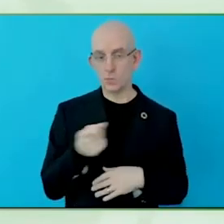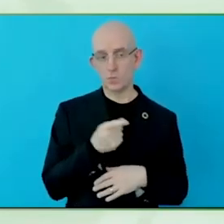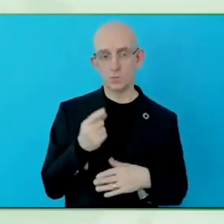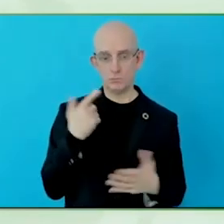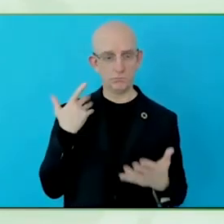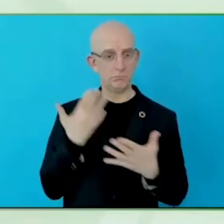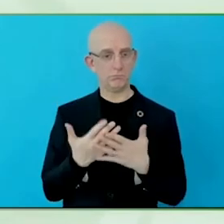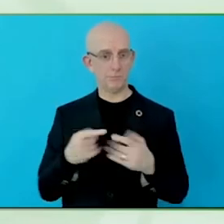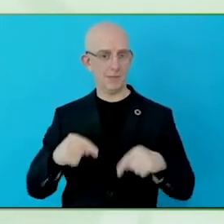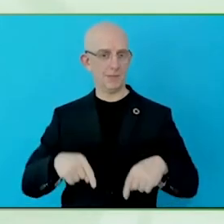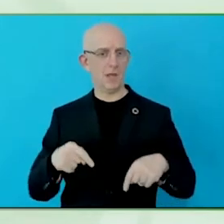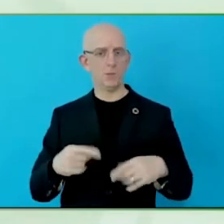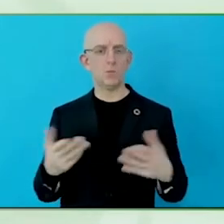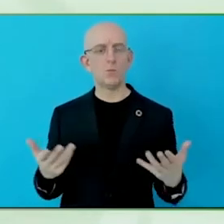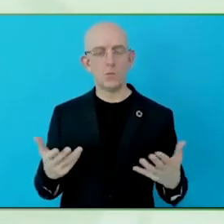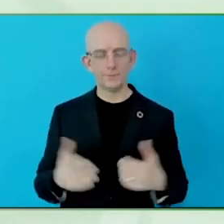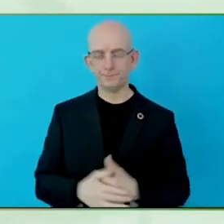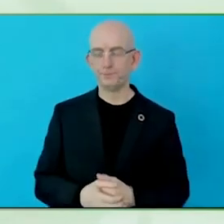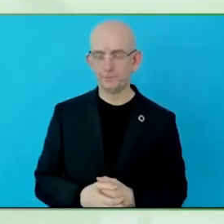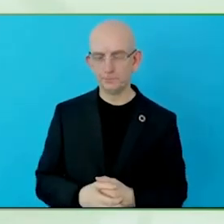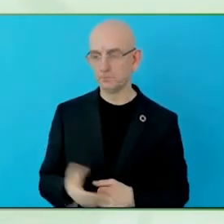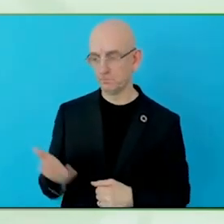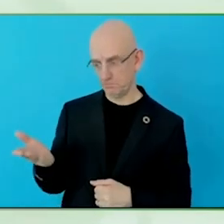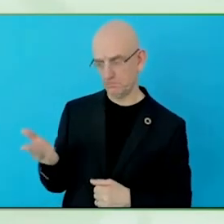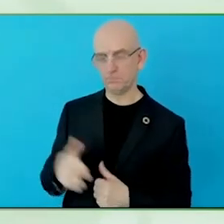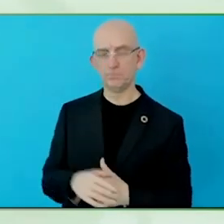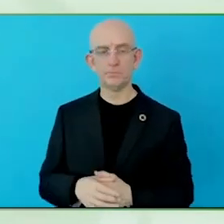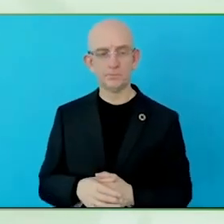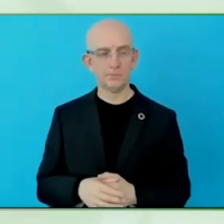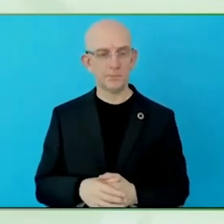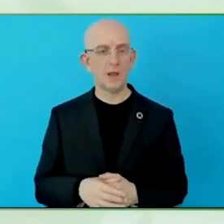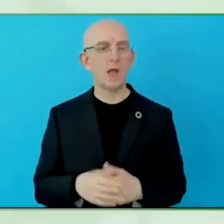So, one of the key things we did for our launching our